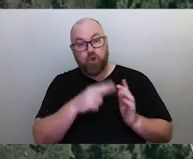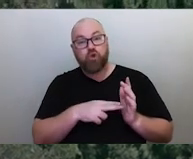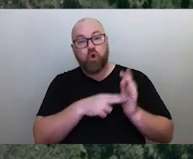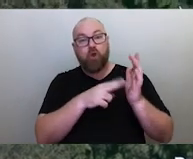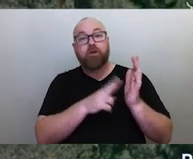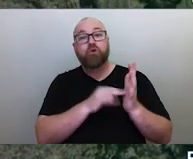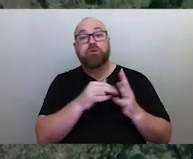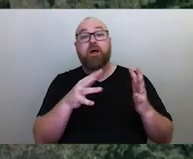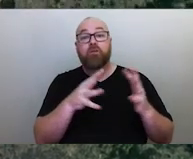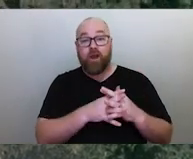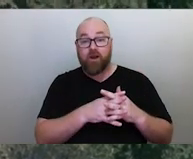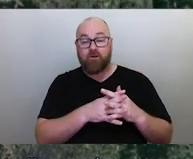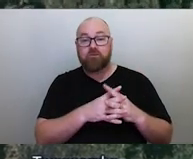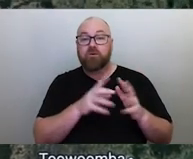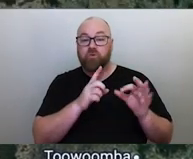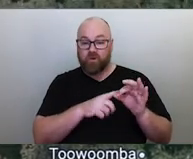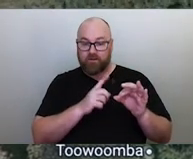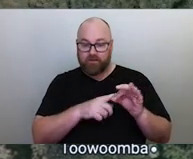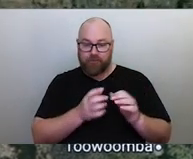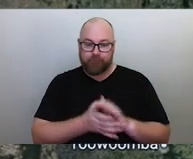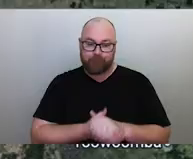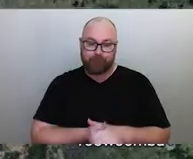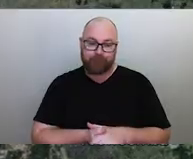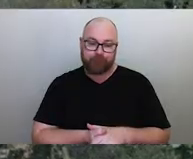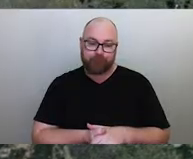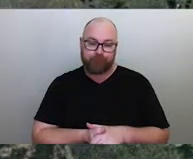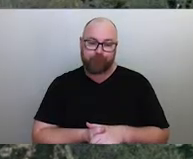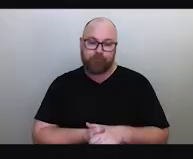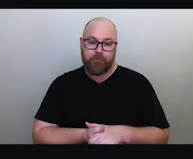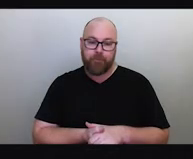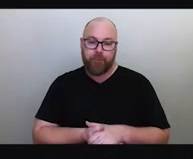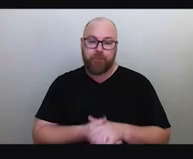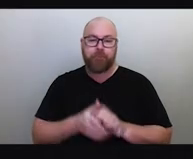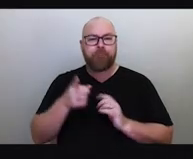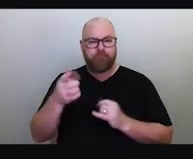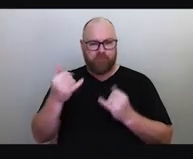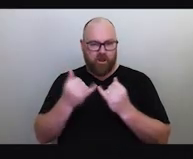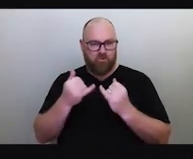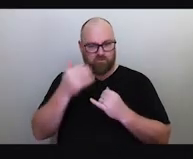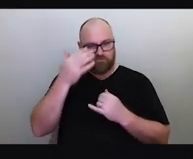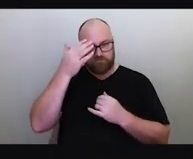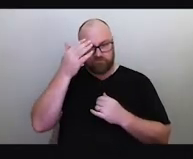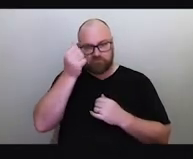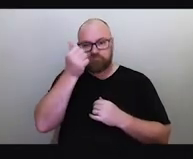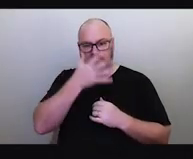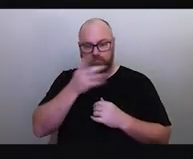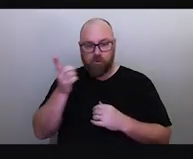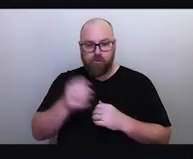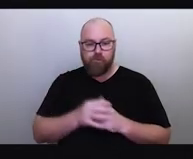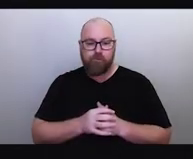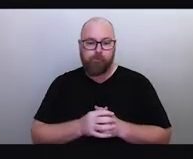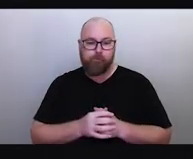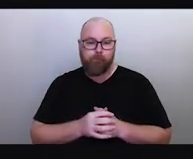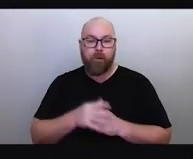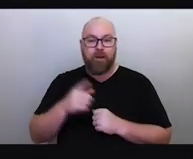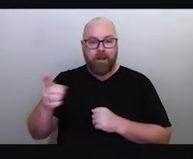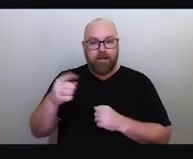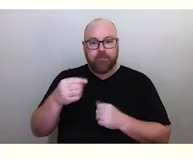southern part of Queensland. To Yuwaalaraay Country Uncle (Ghillar) Michael Anderson, who I mentioned before, has been sharing knowledge